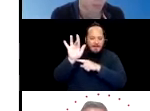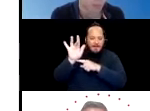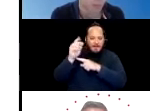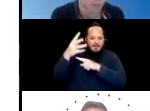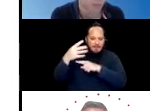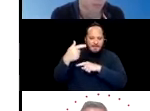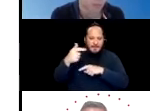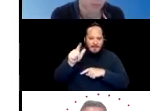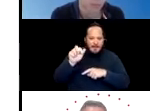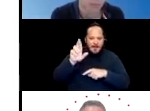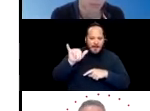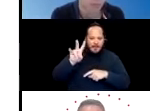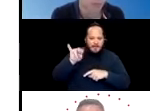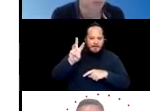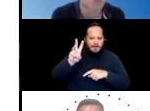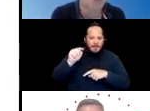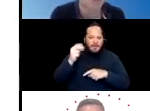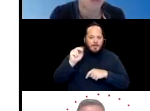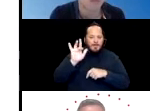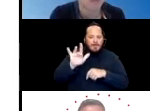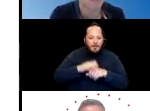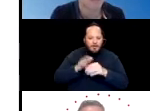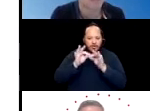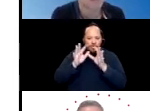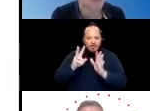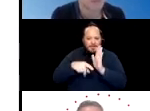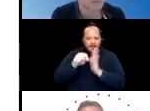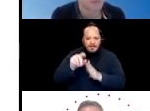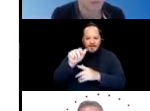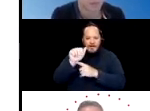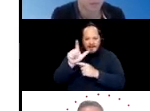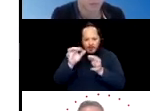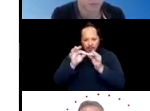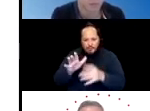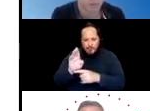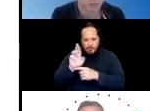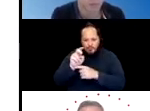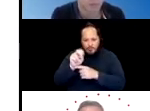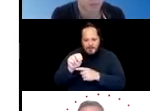They say ASL interpreter Brandon, ASL interpreter Tammy. And the three dots in the corner of the video screen